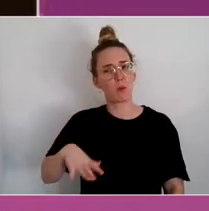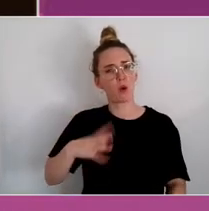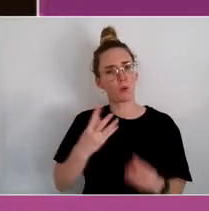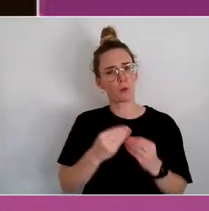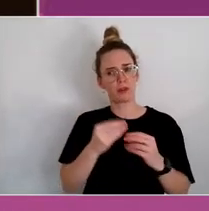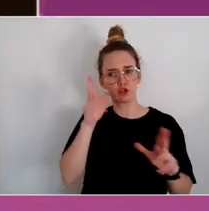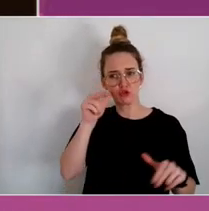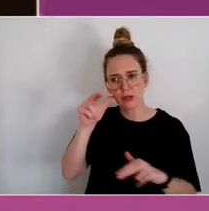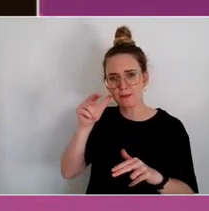How do they feel about this topic?